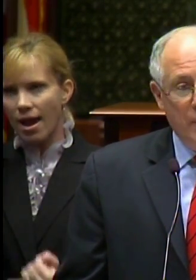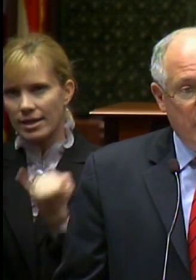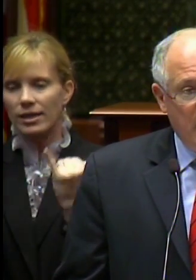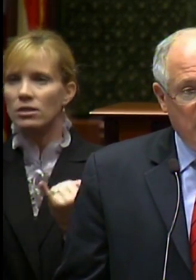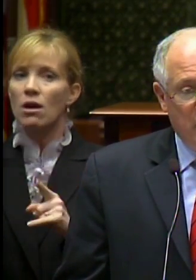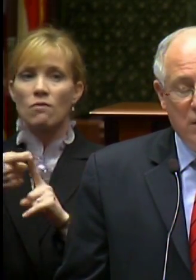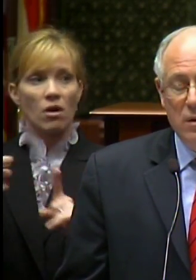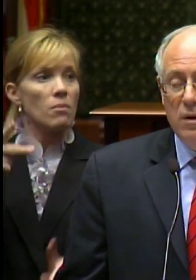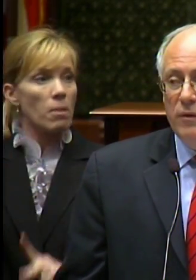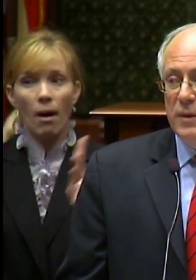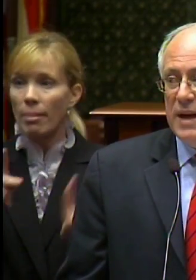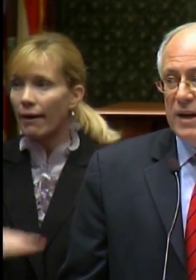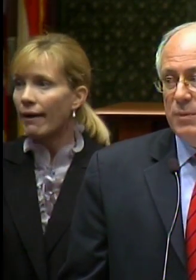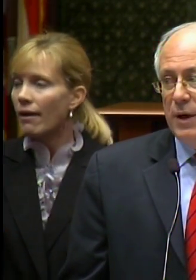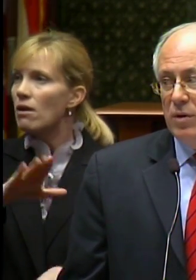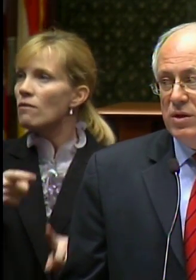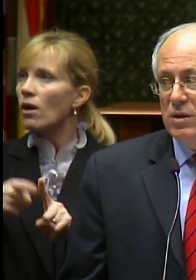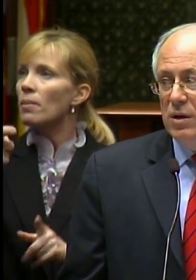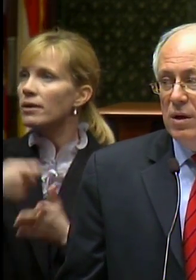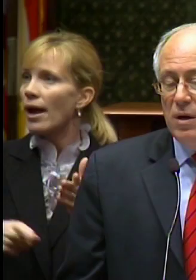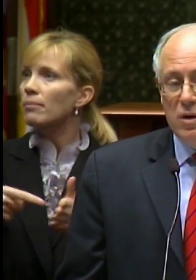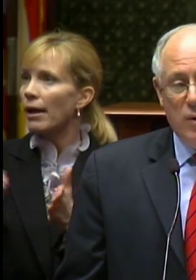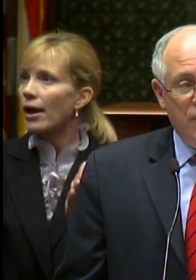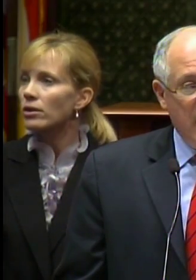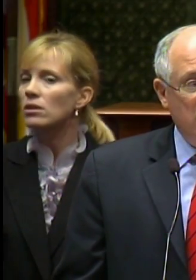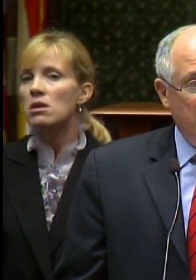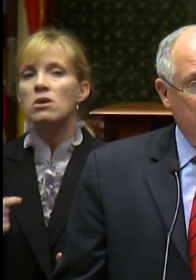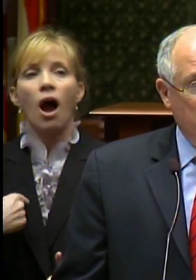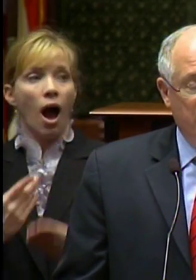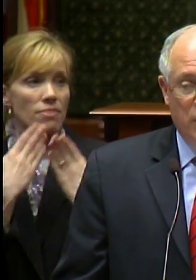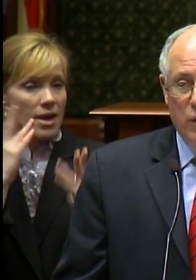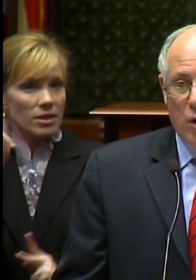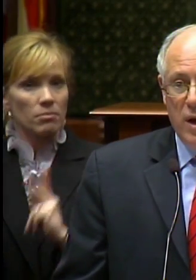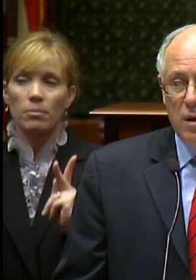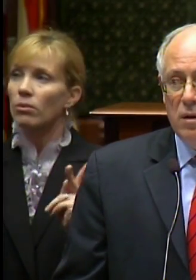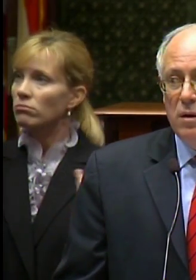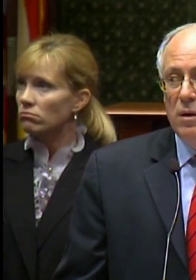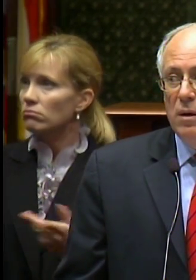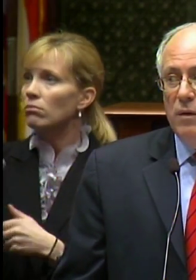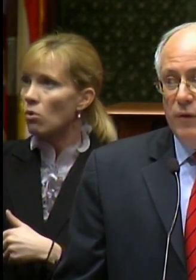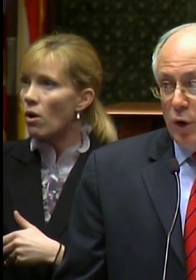from the public, from the taxpayers. So I thank the people of Illinois for their